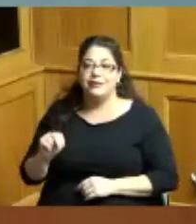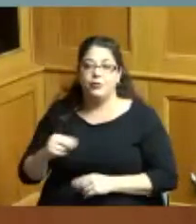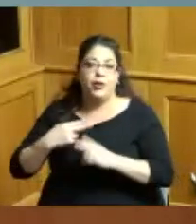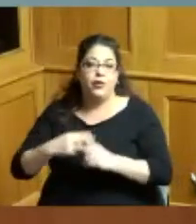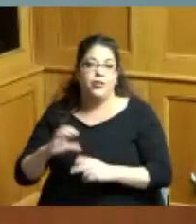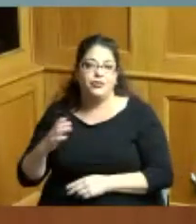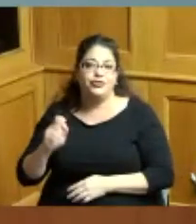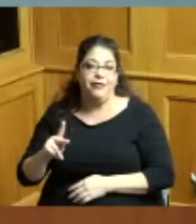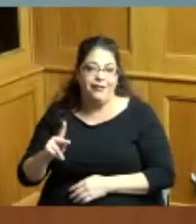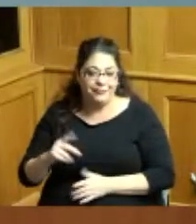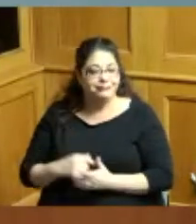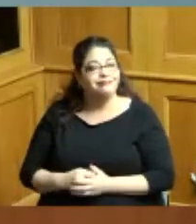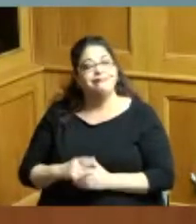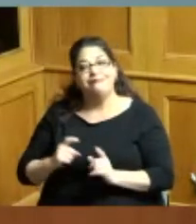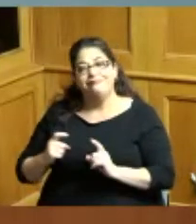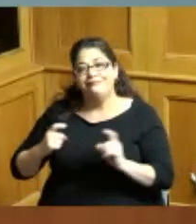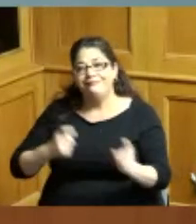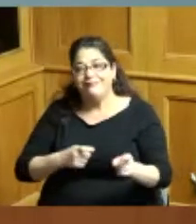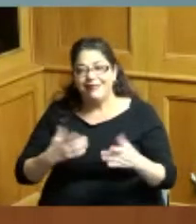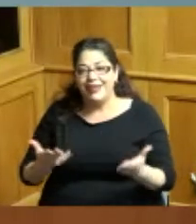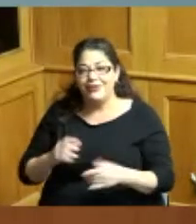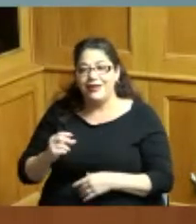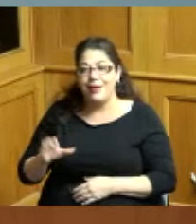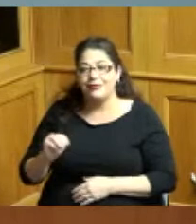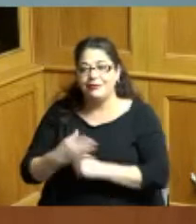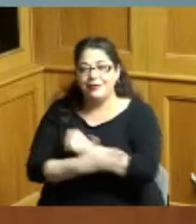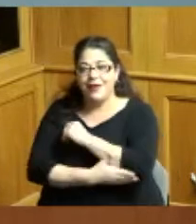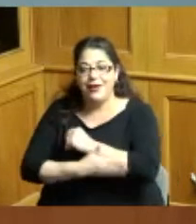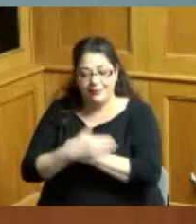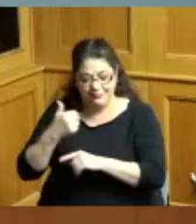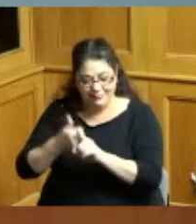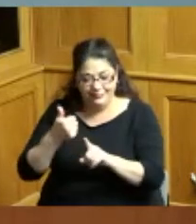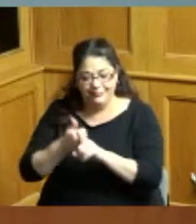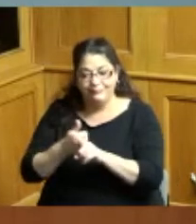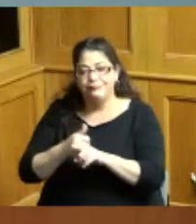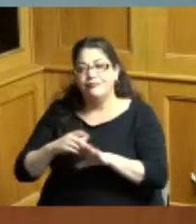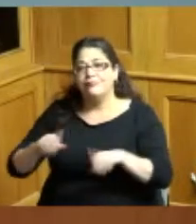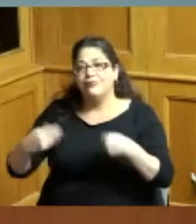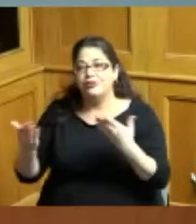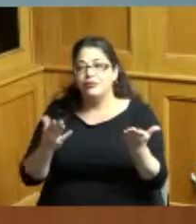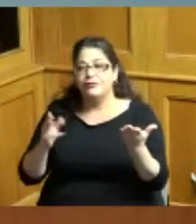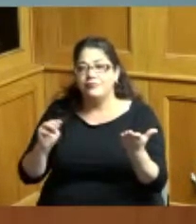for his contributions to Hamilton County whereas Chuck Johnson served as the Mayor of forest park